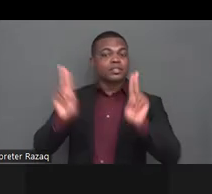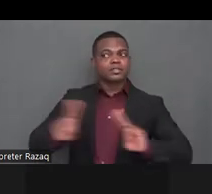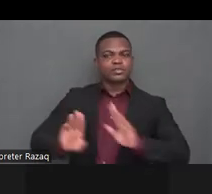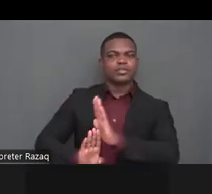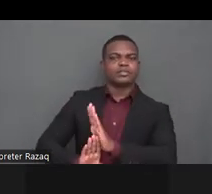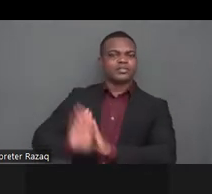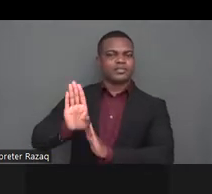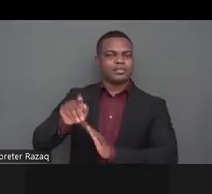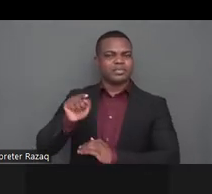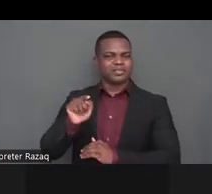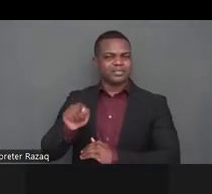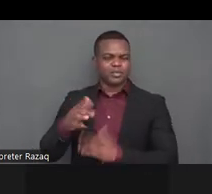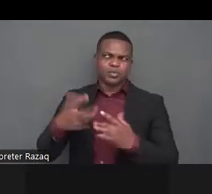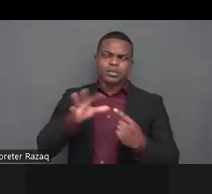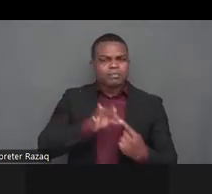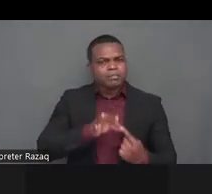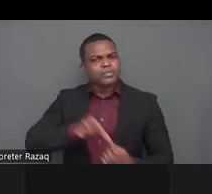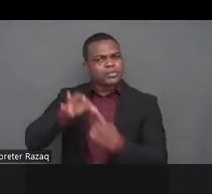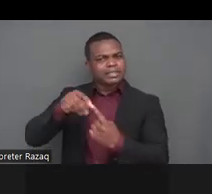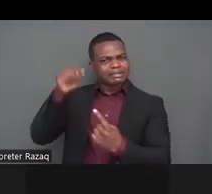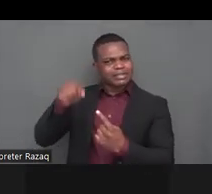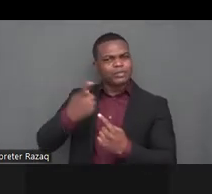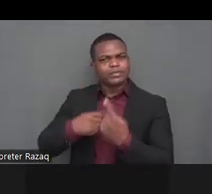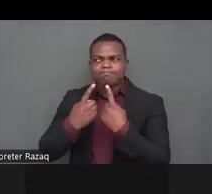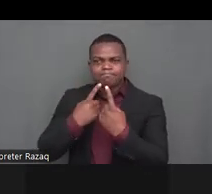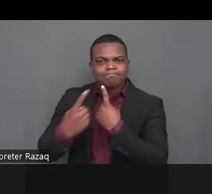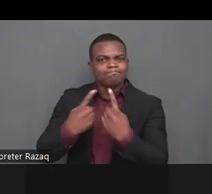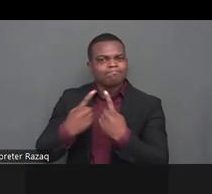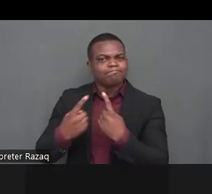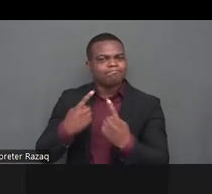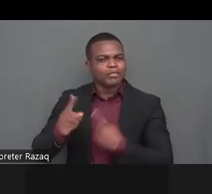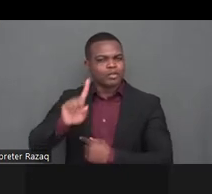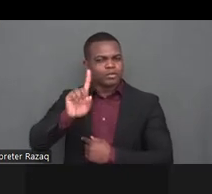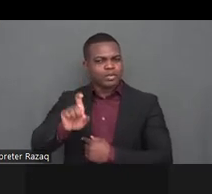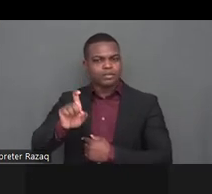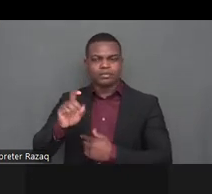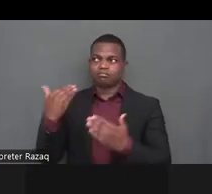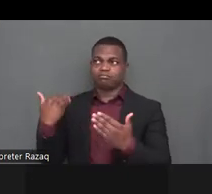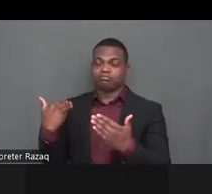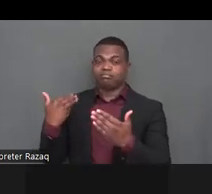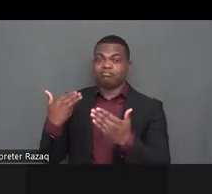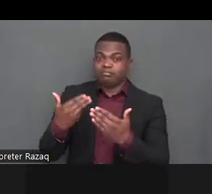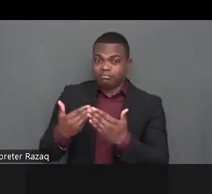historical moment and not and not really in a good way one can say we are coming into the third year